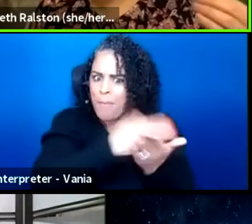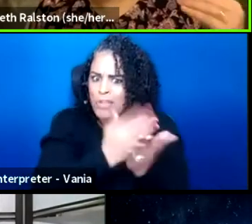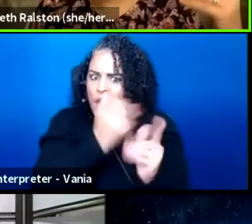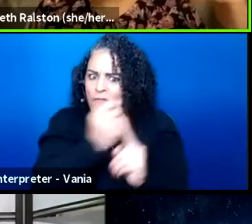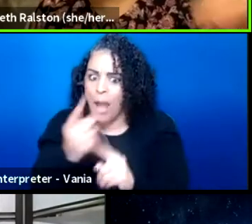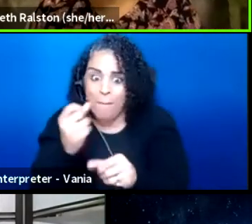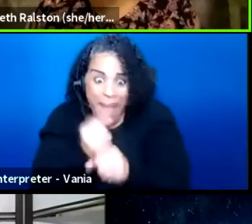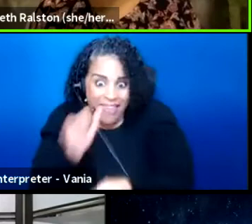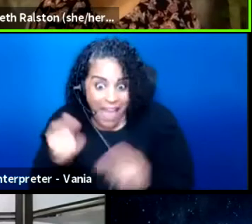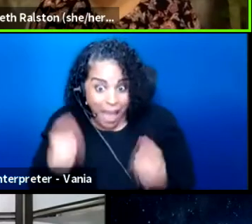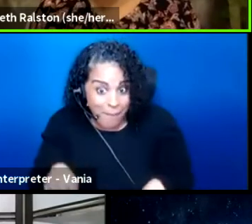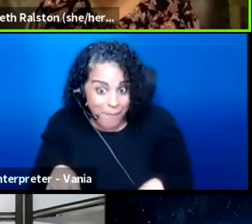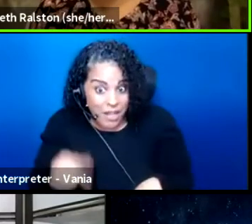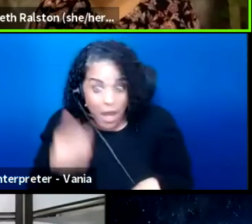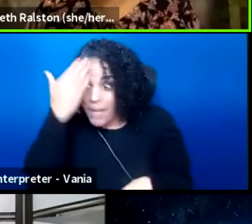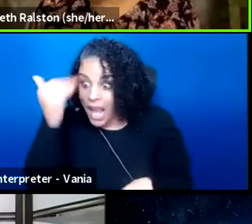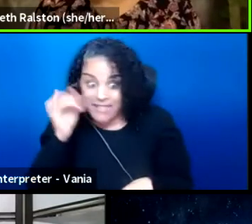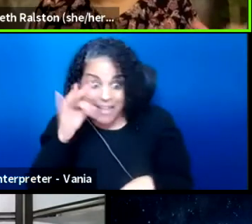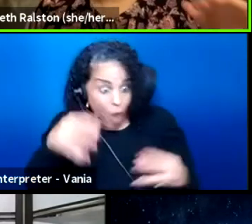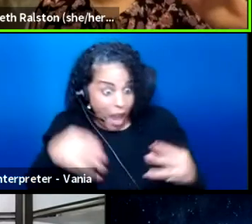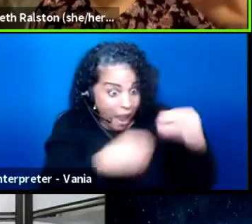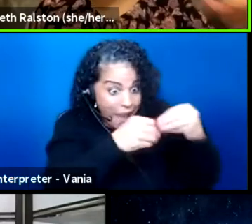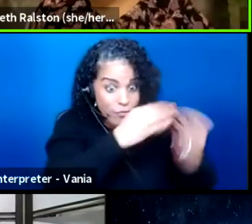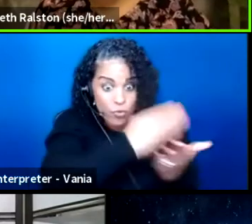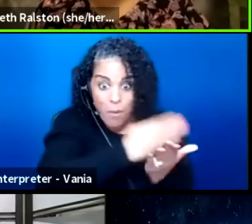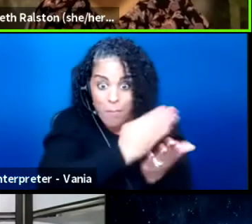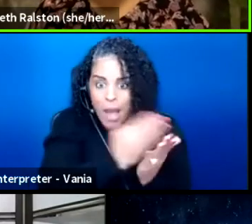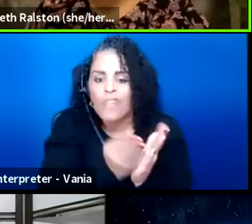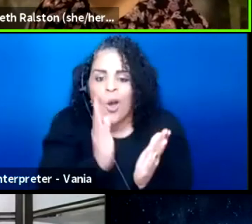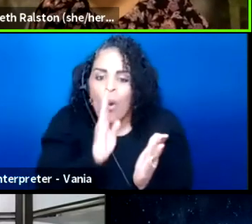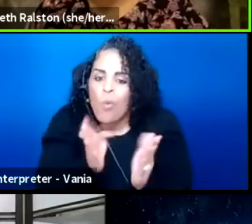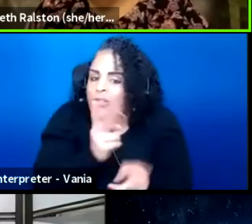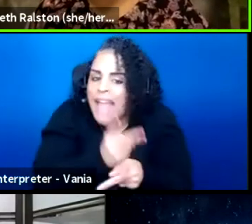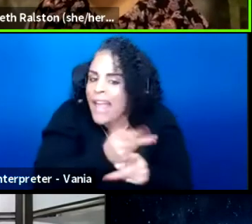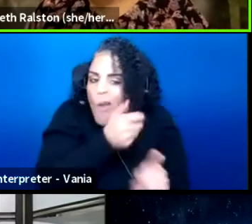Because once you put it in the budget, it's going to take care of itself